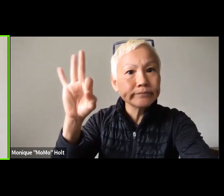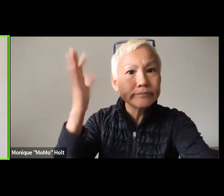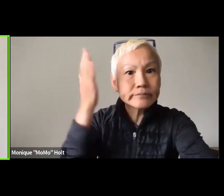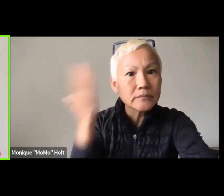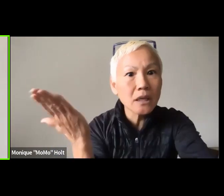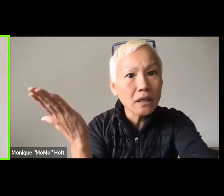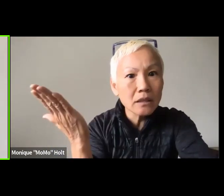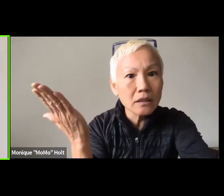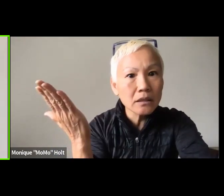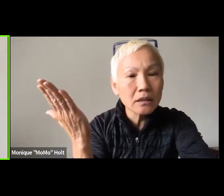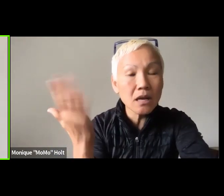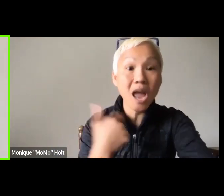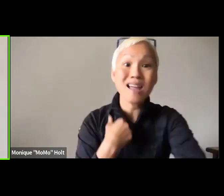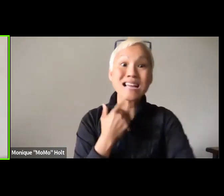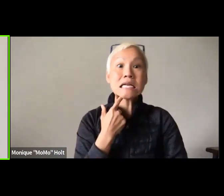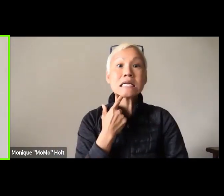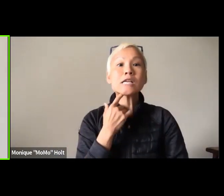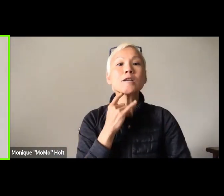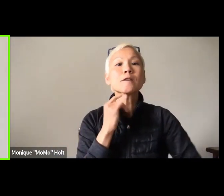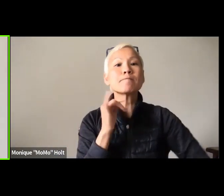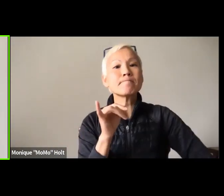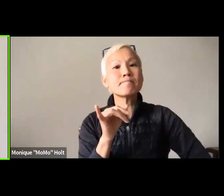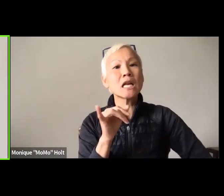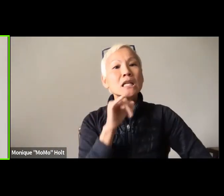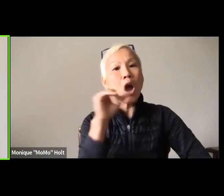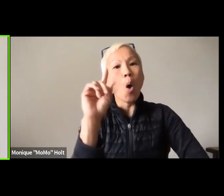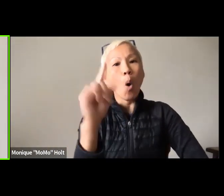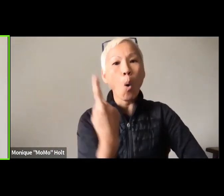What is that, what the fuck, WTF, why?